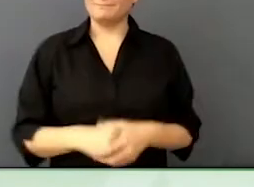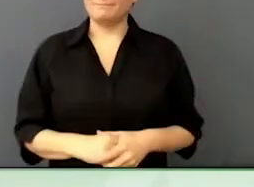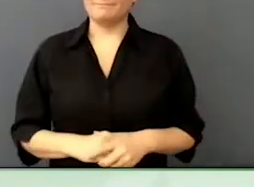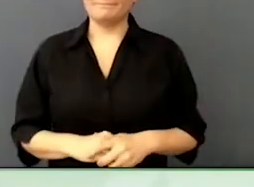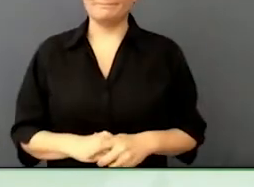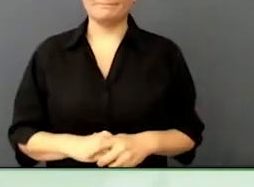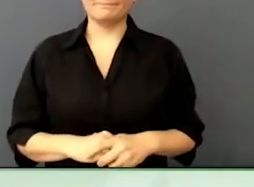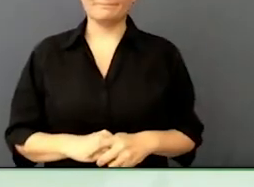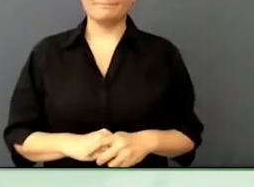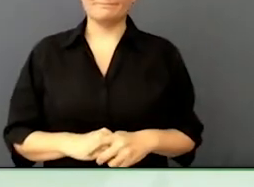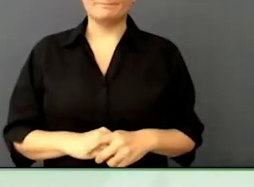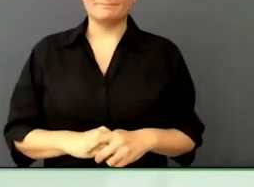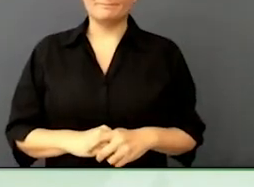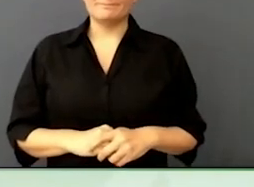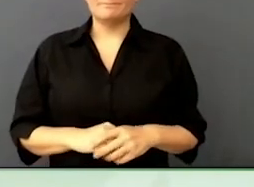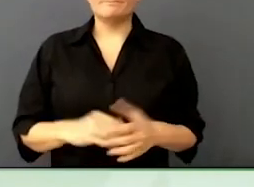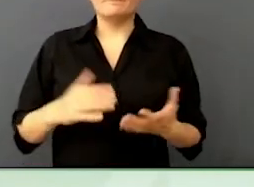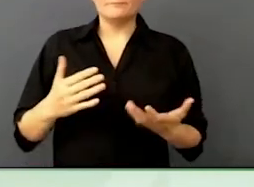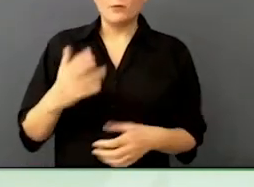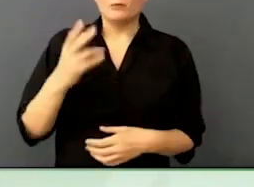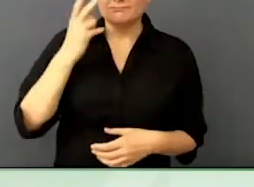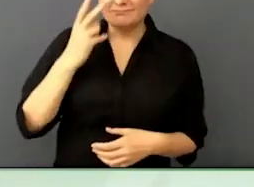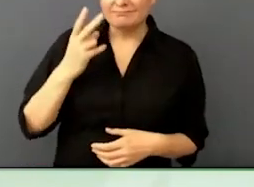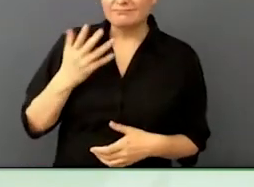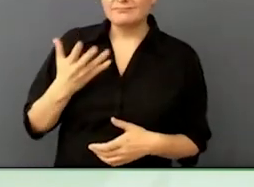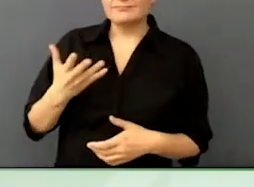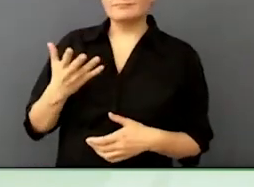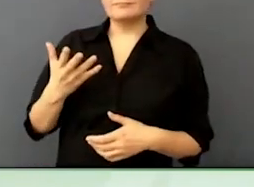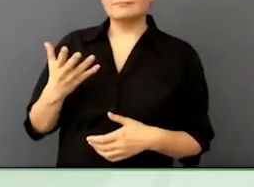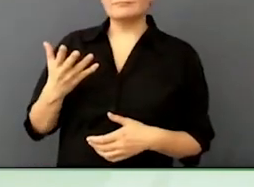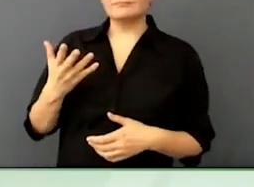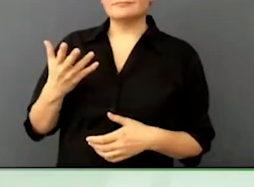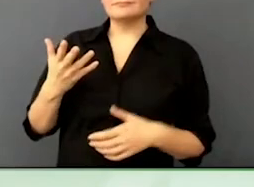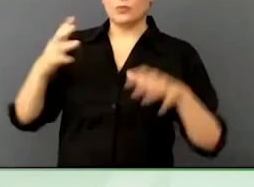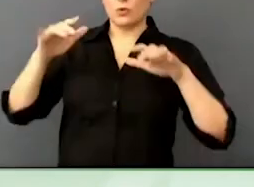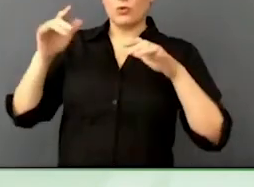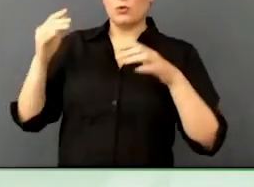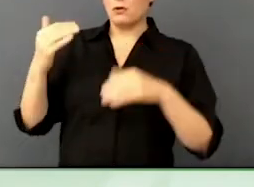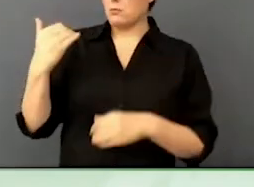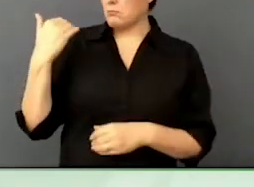that the ILO's network just launched in December, free on their